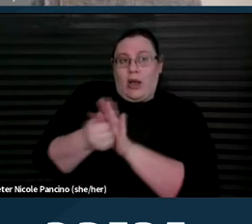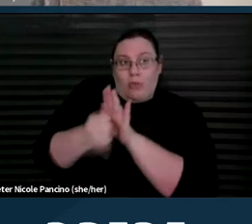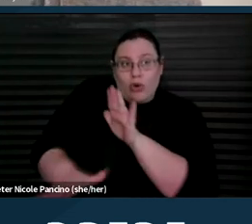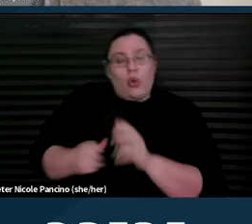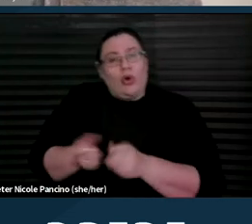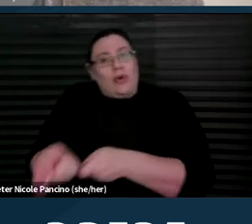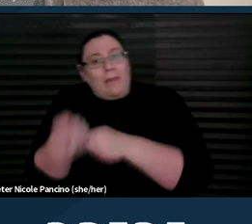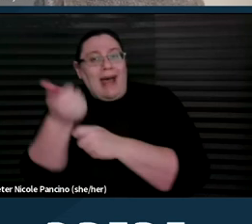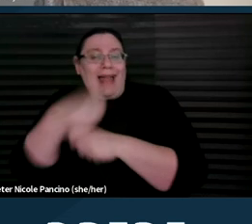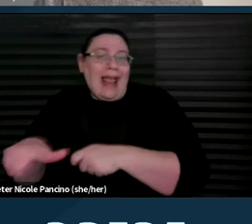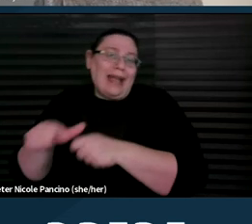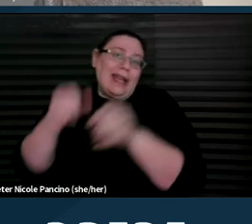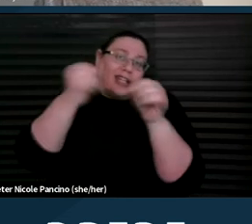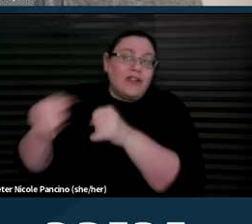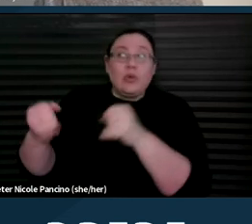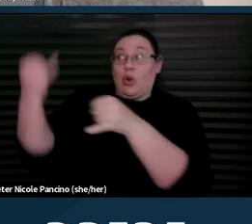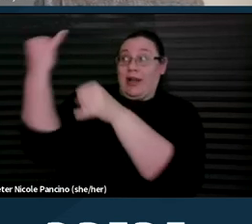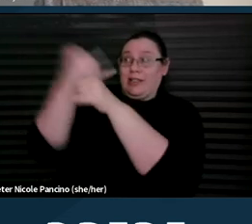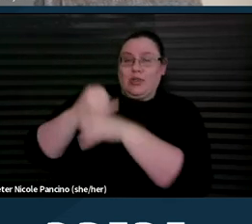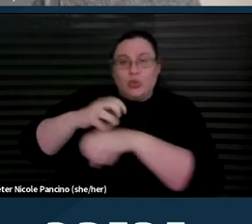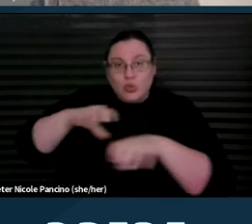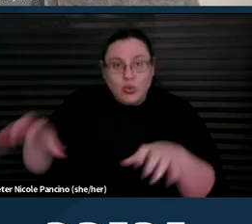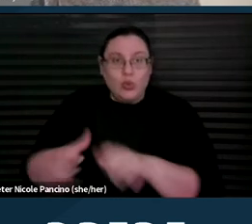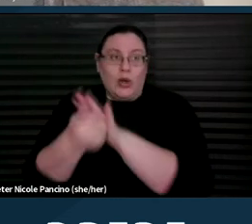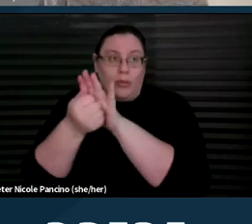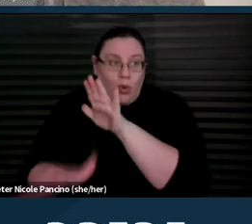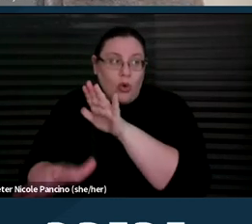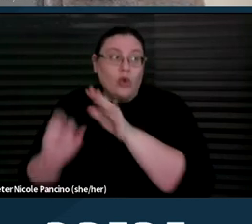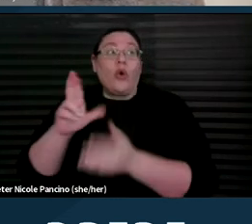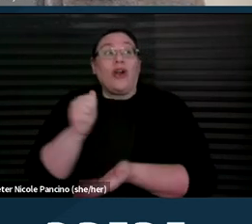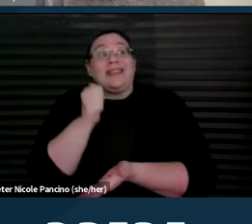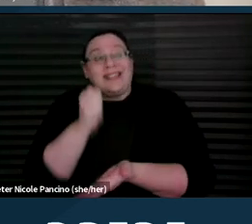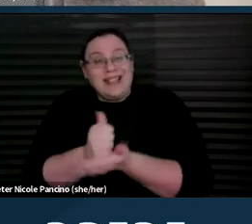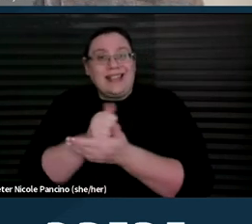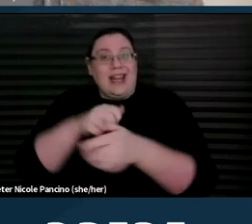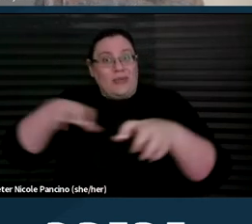or institution to perform an abortion or assist in the performance in abortion